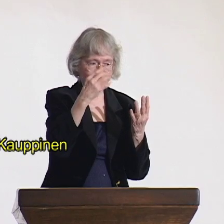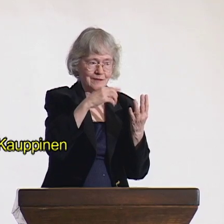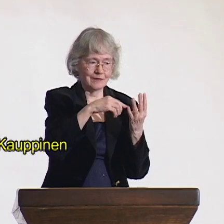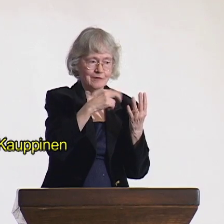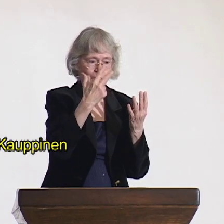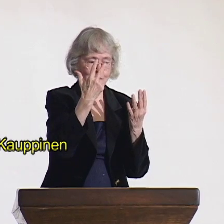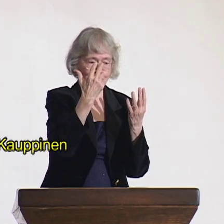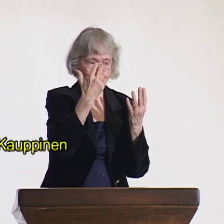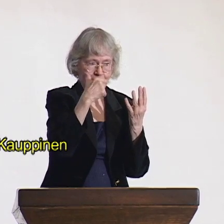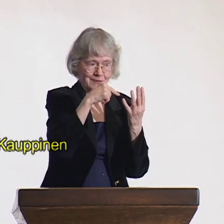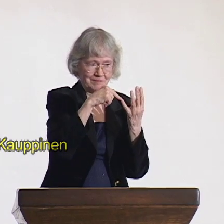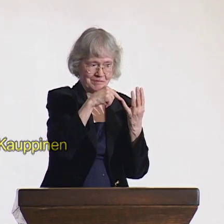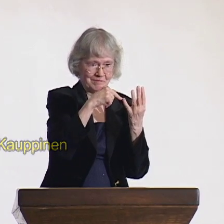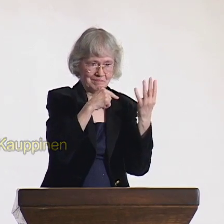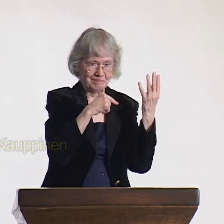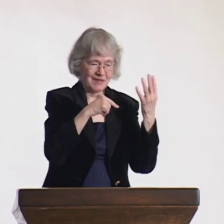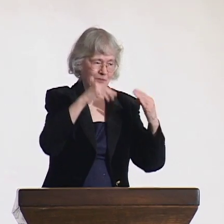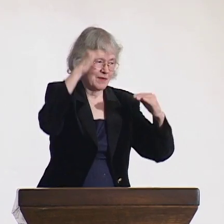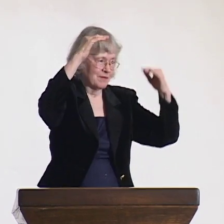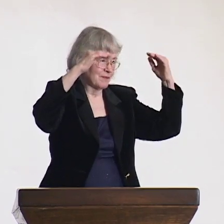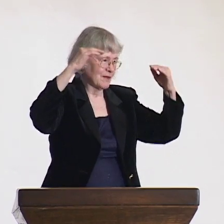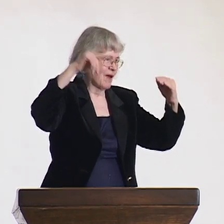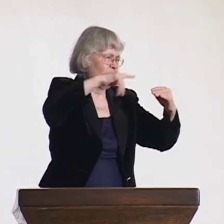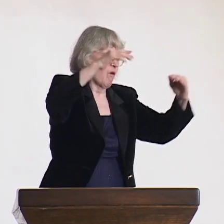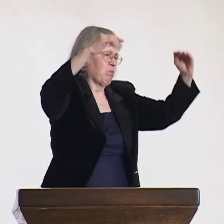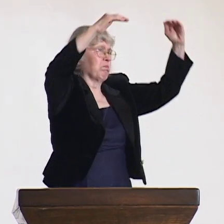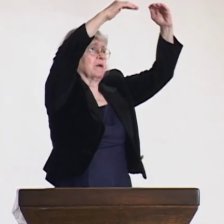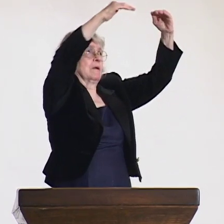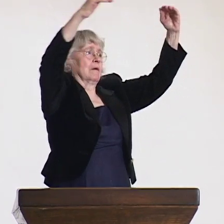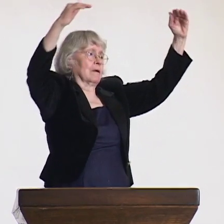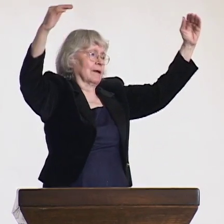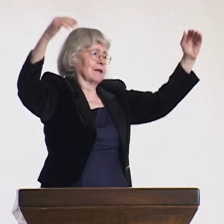13, 14, 17 and 19.